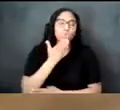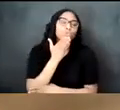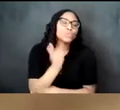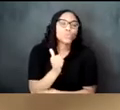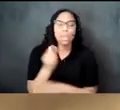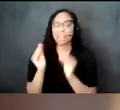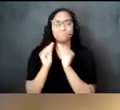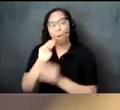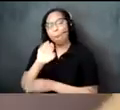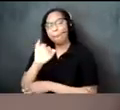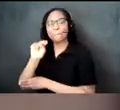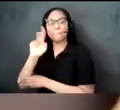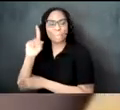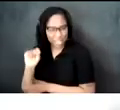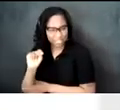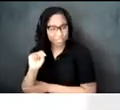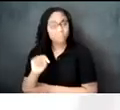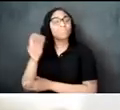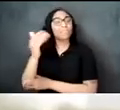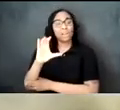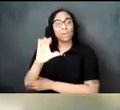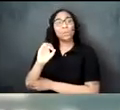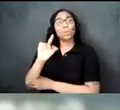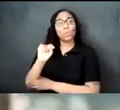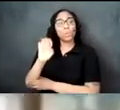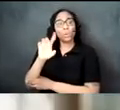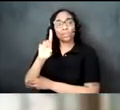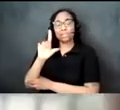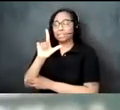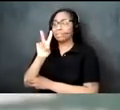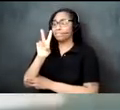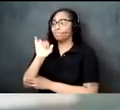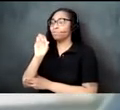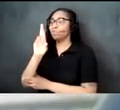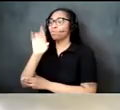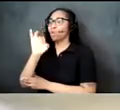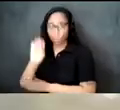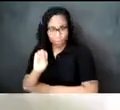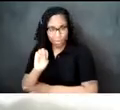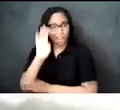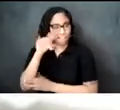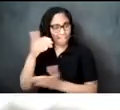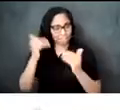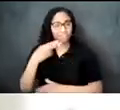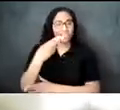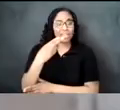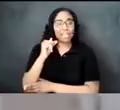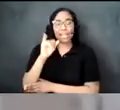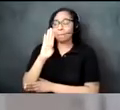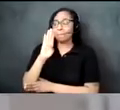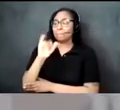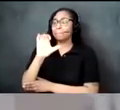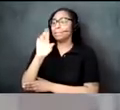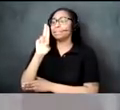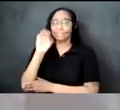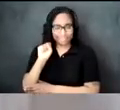in court devore sudan and even in senegal hibiscus tea known as bsap is popular in the countries